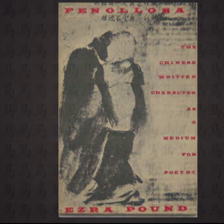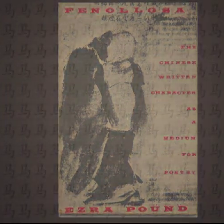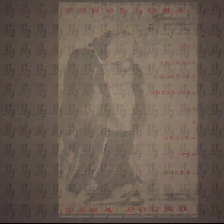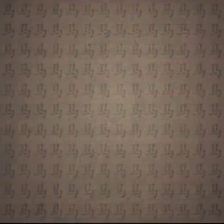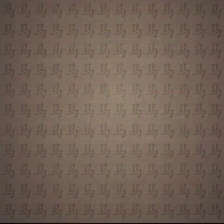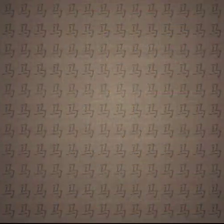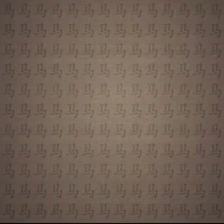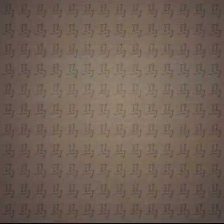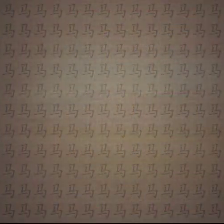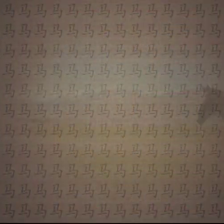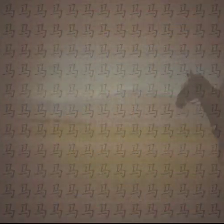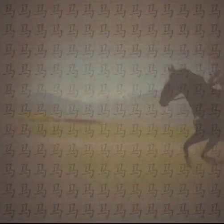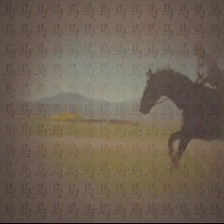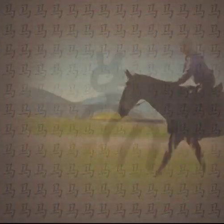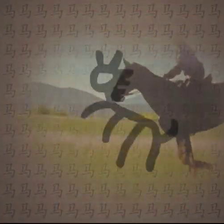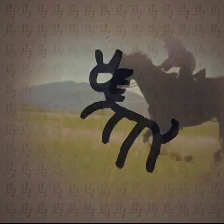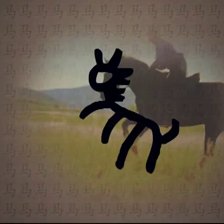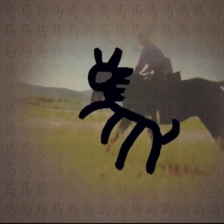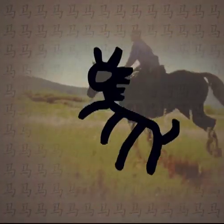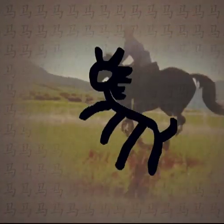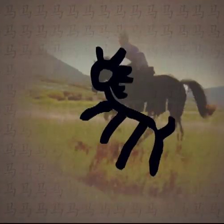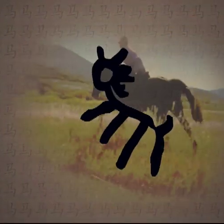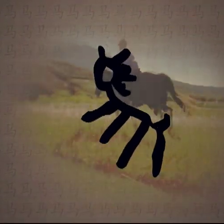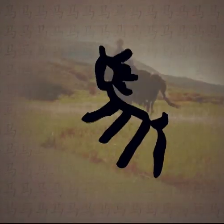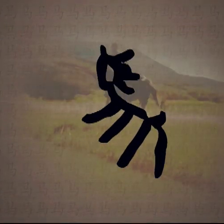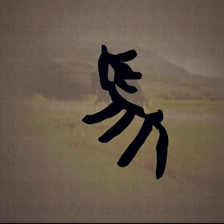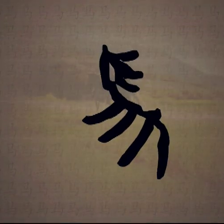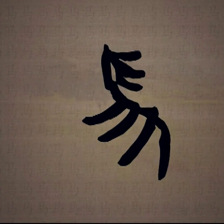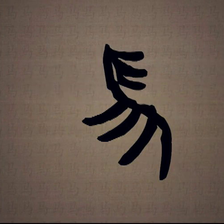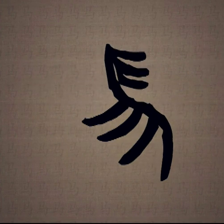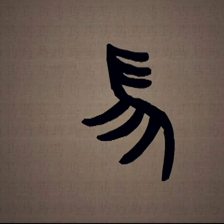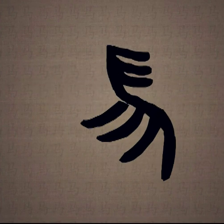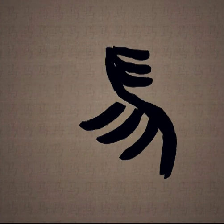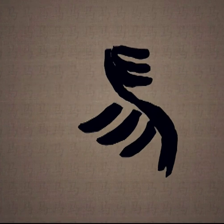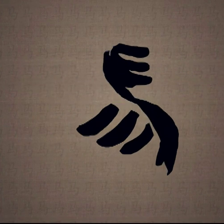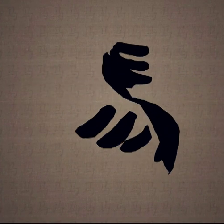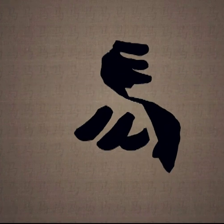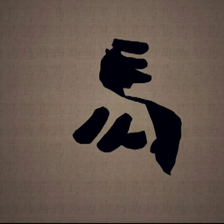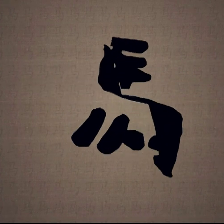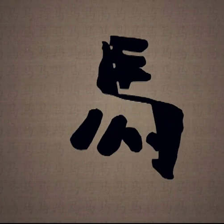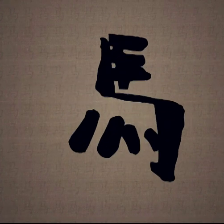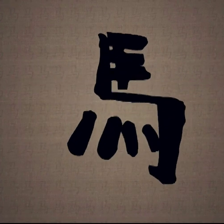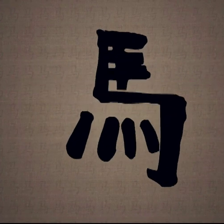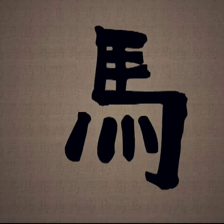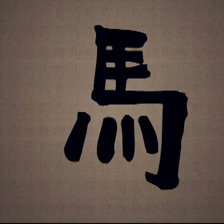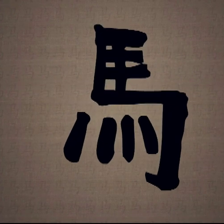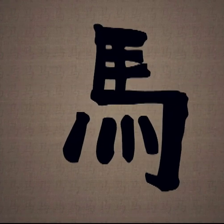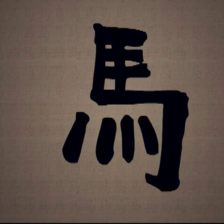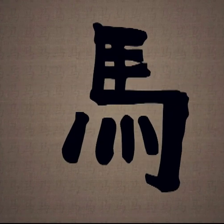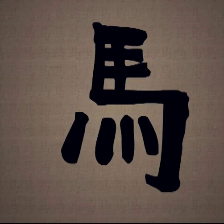That had really interested me about the representational aspect of the Chinese written word...